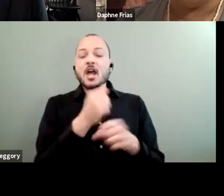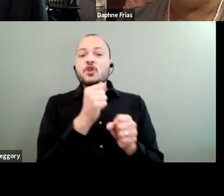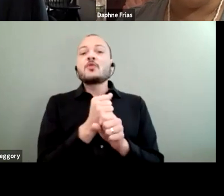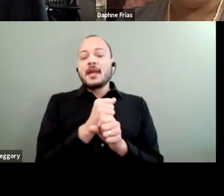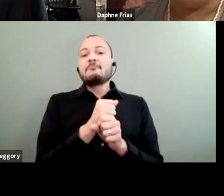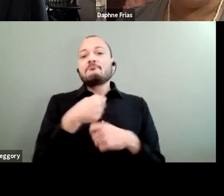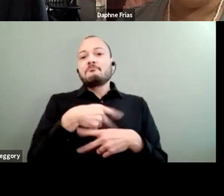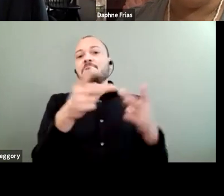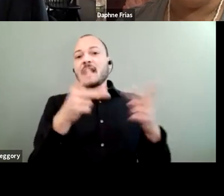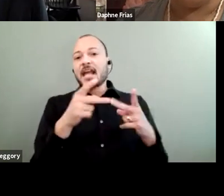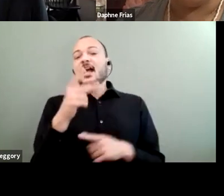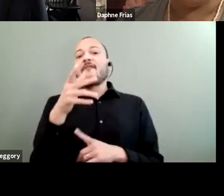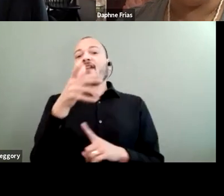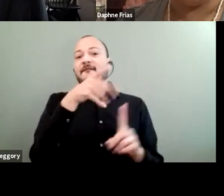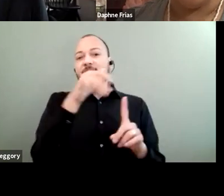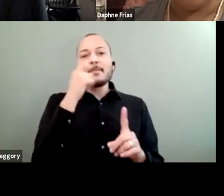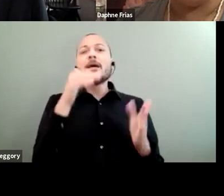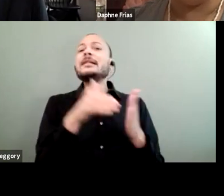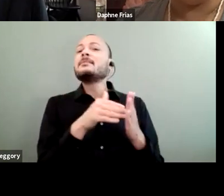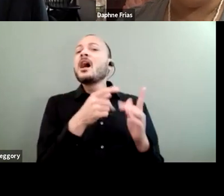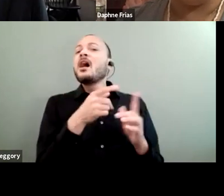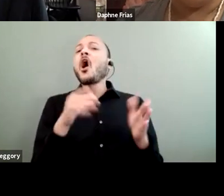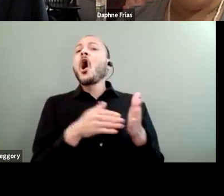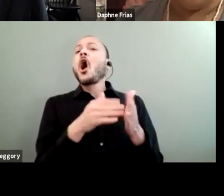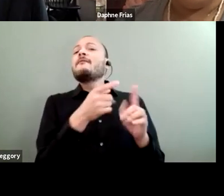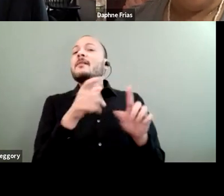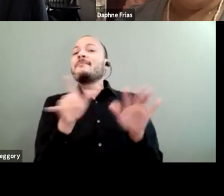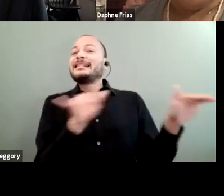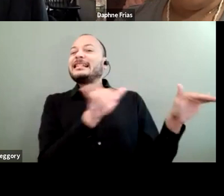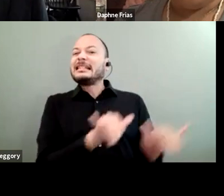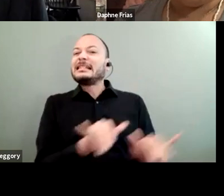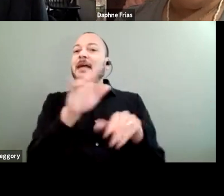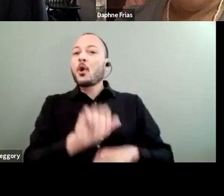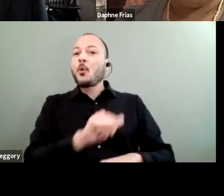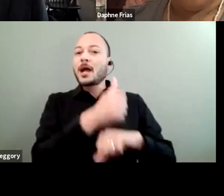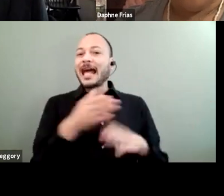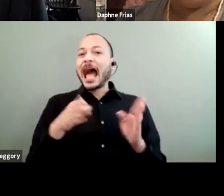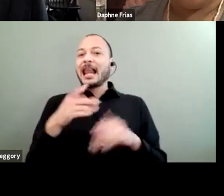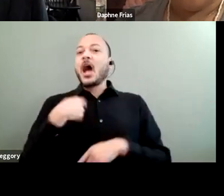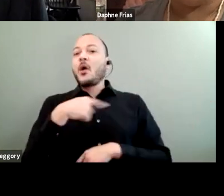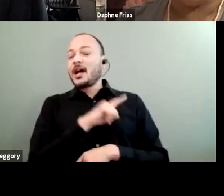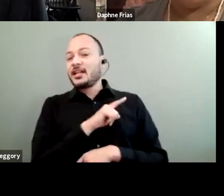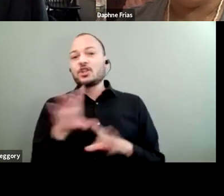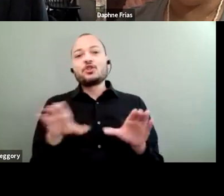often come from the same kinds of workings that allow us to do the same thing to disabled people, regardless of their race.